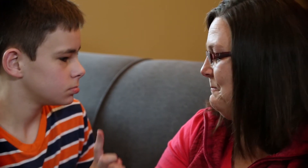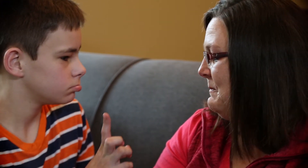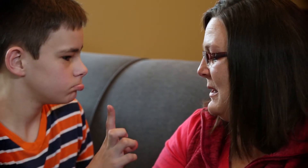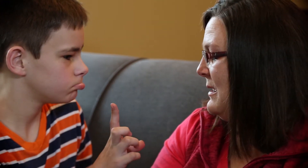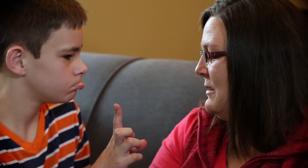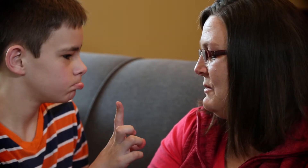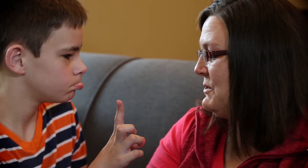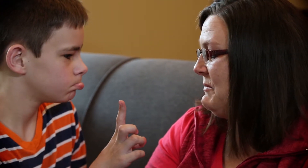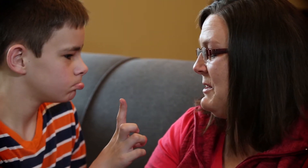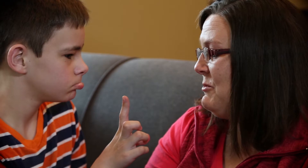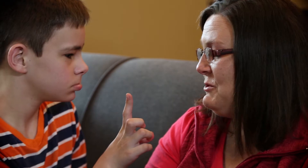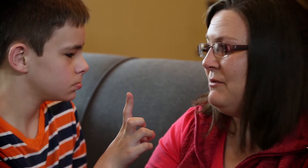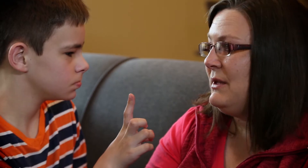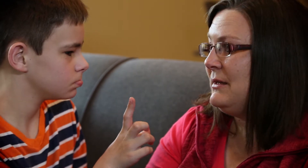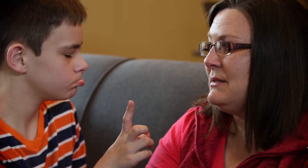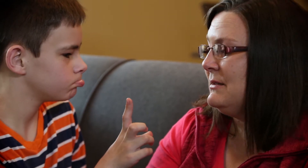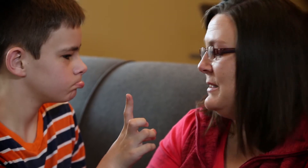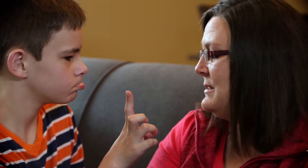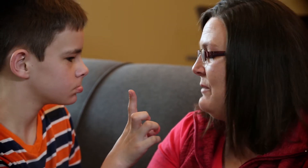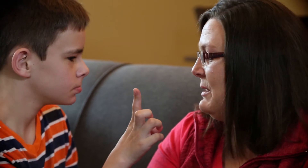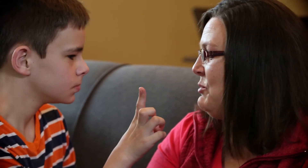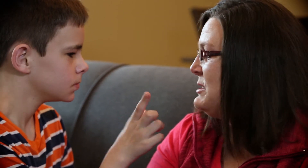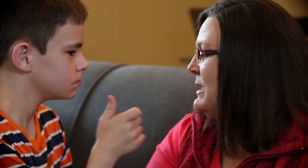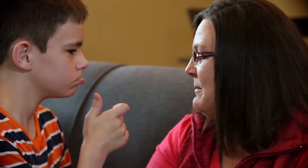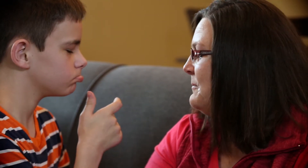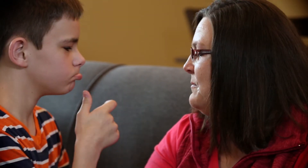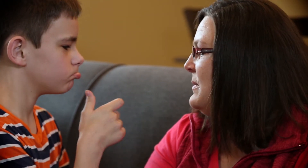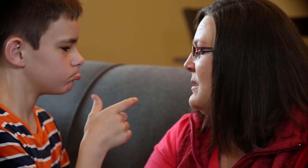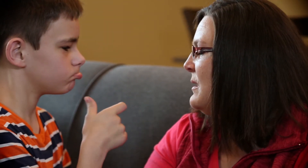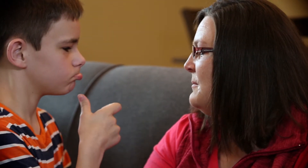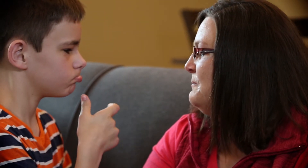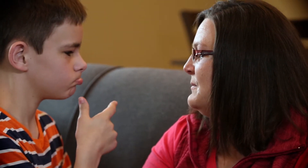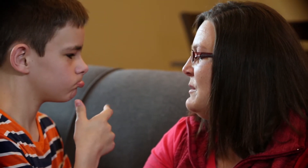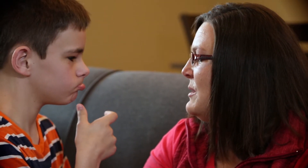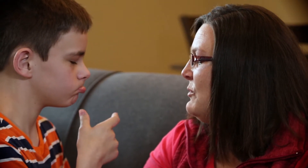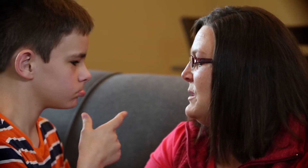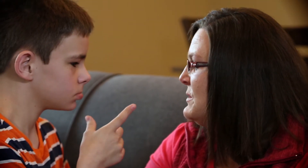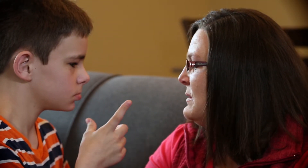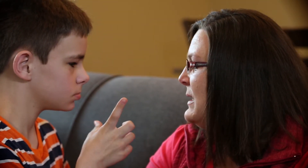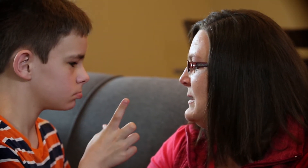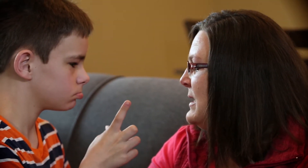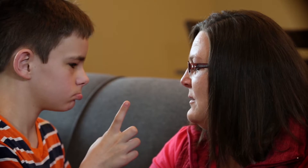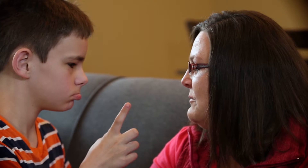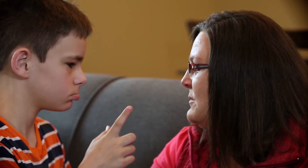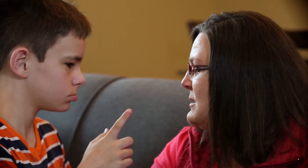those are very emotionally times.